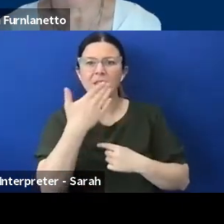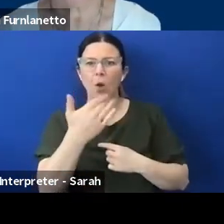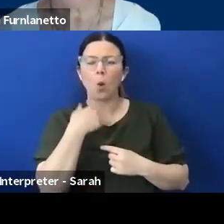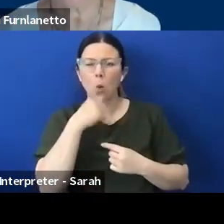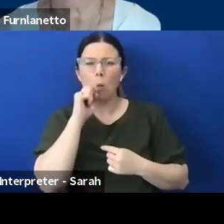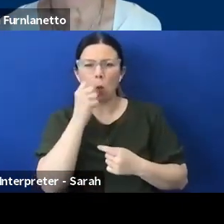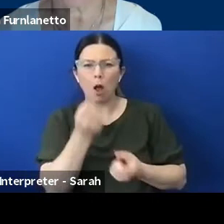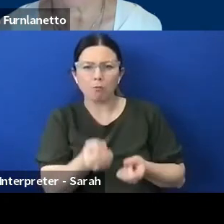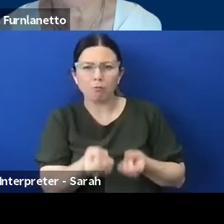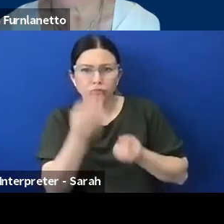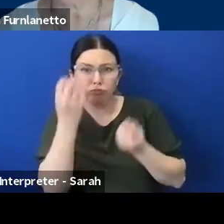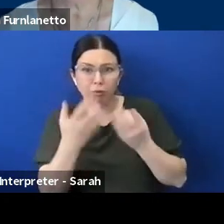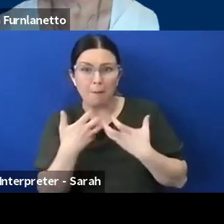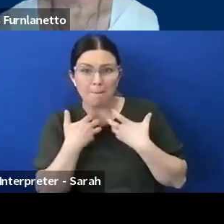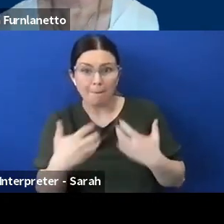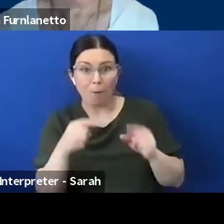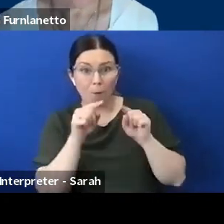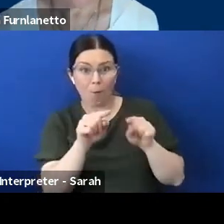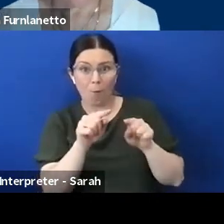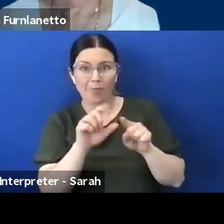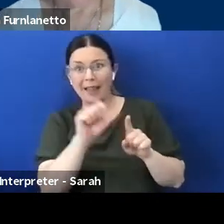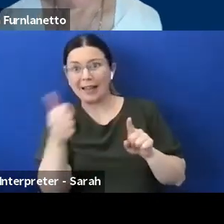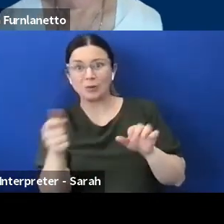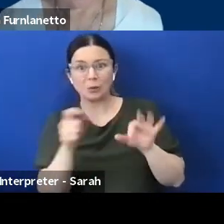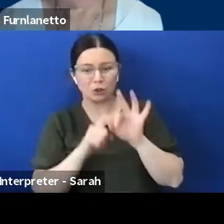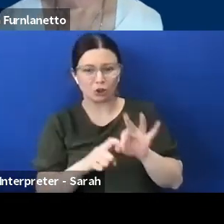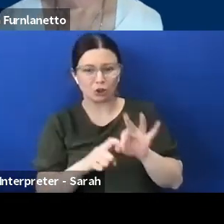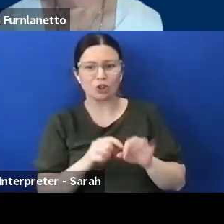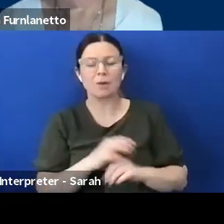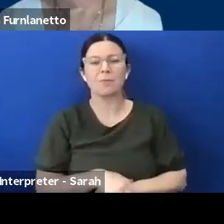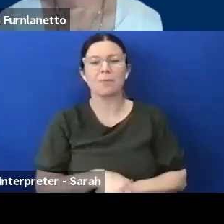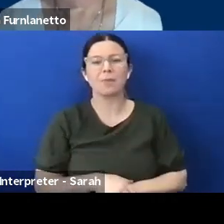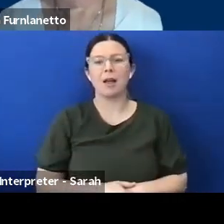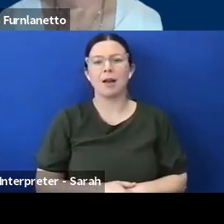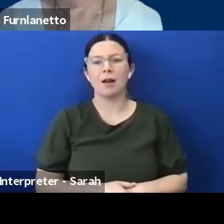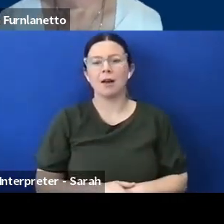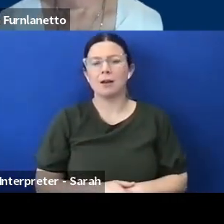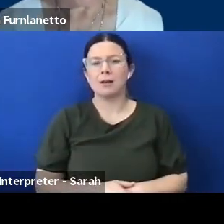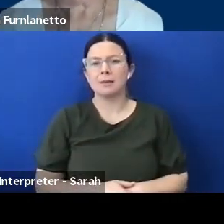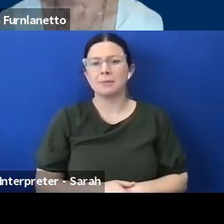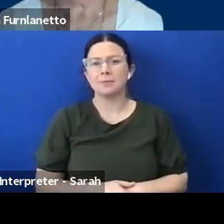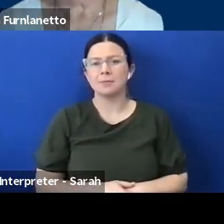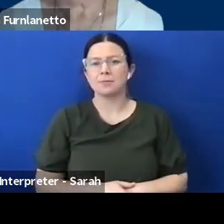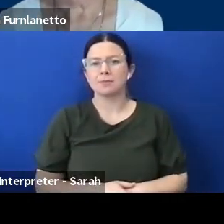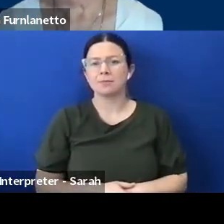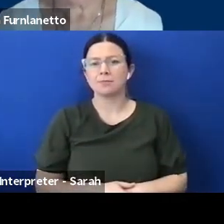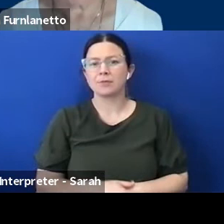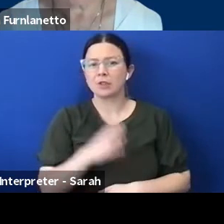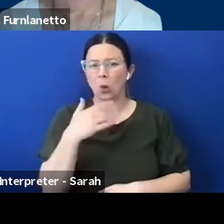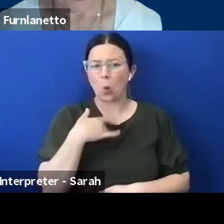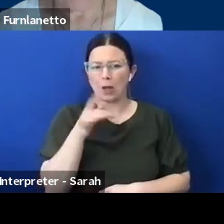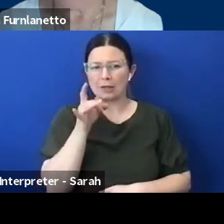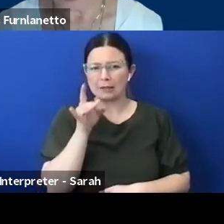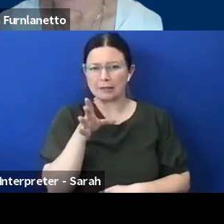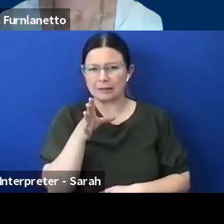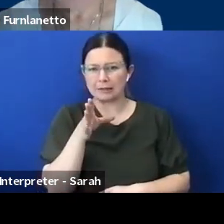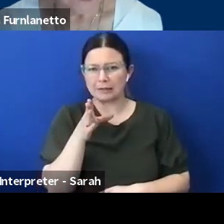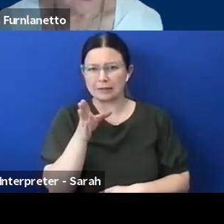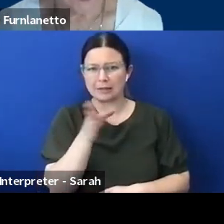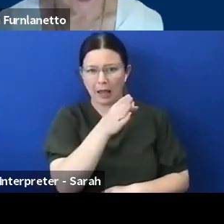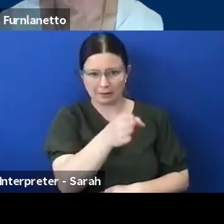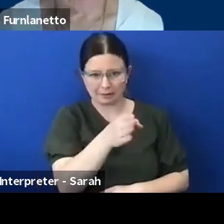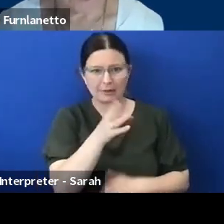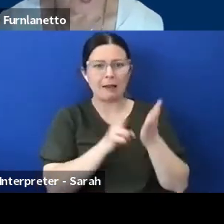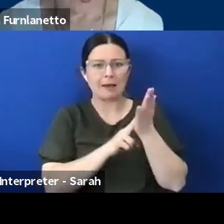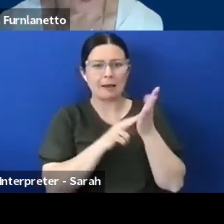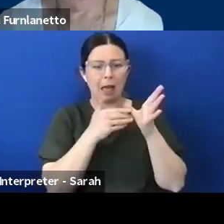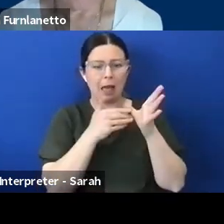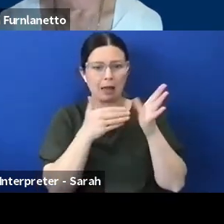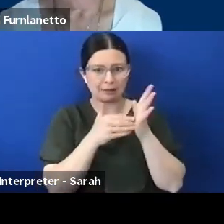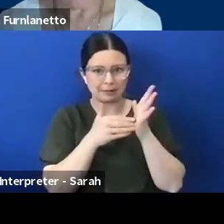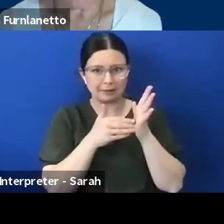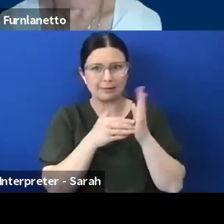question, if that's okay so, I might start with you Naz, if I can. What practical